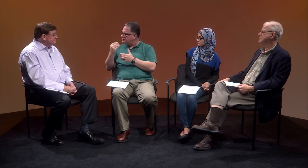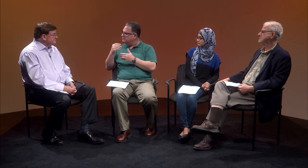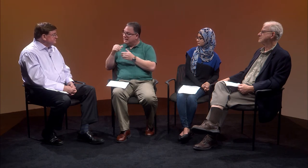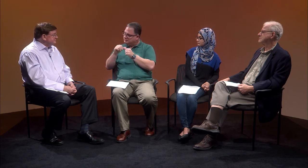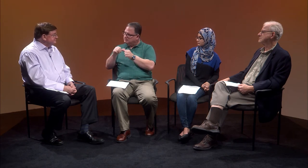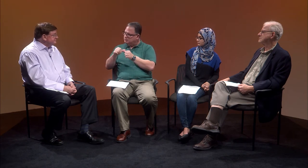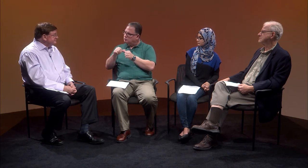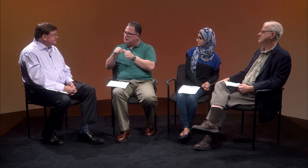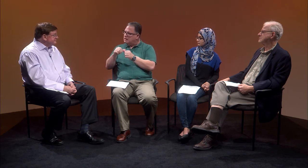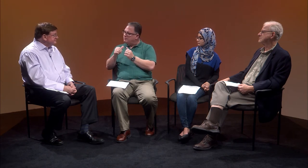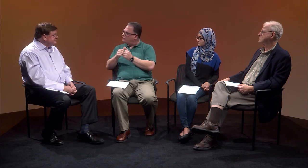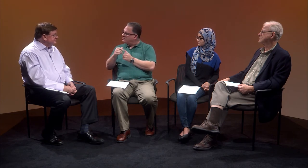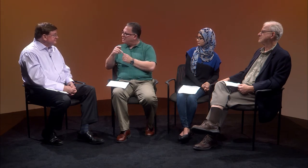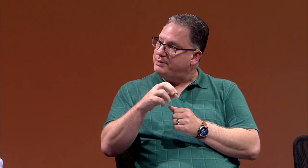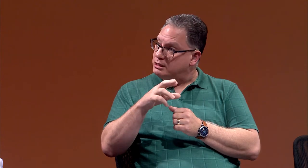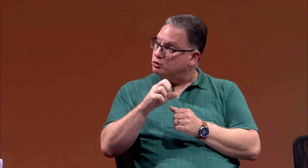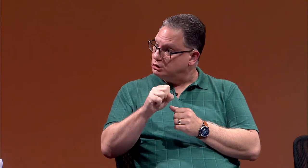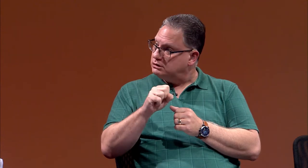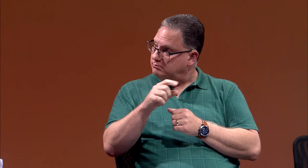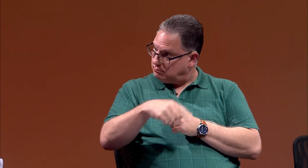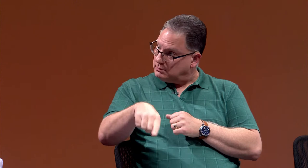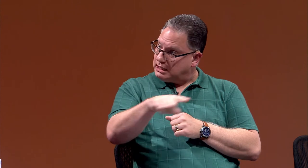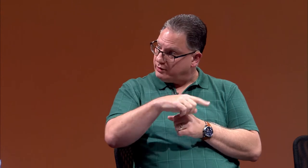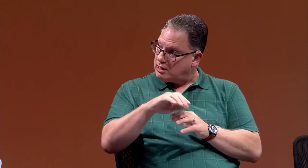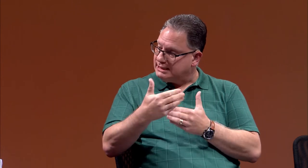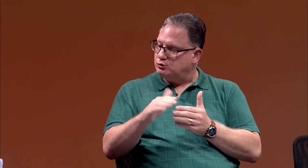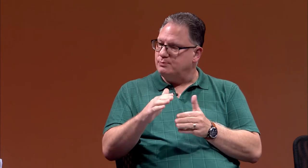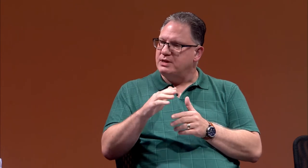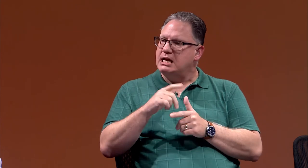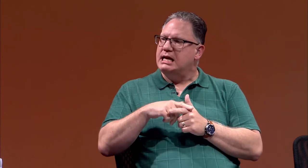because I can still be with my peers in the classroom;